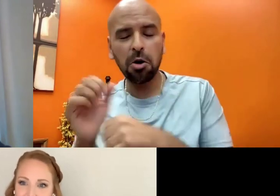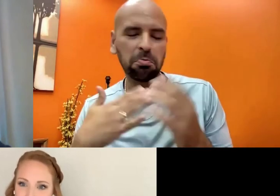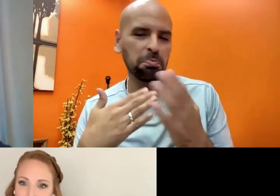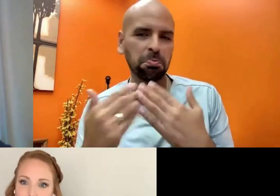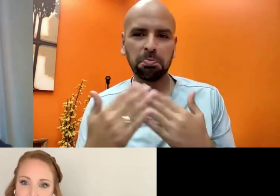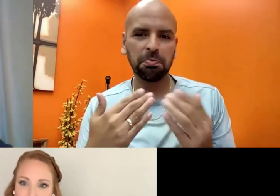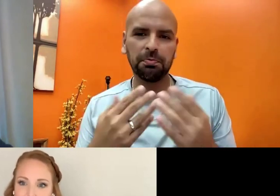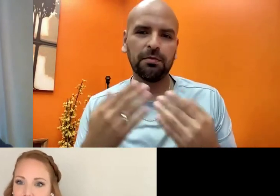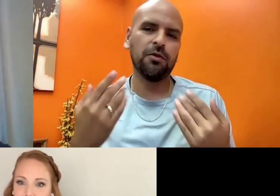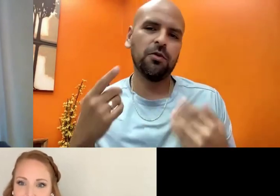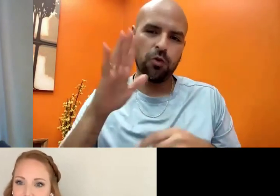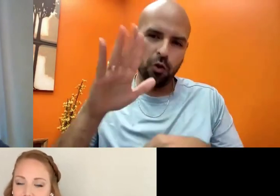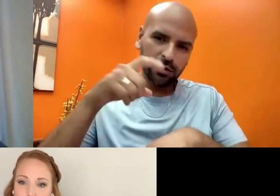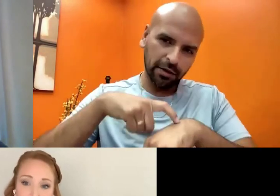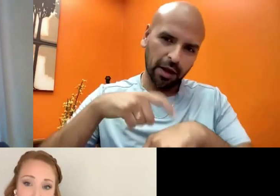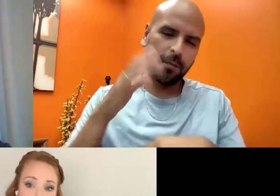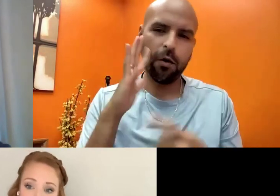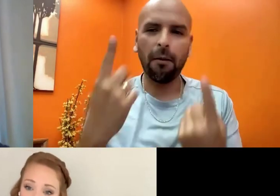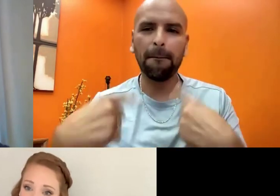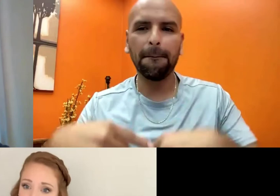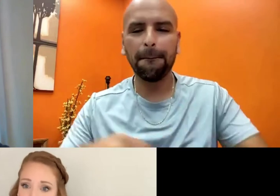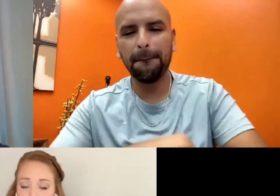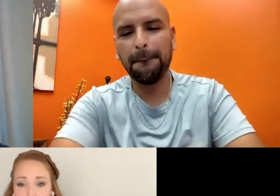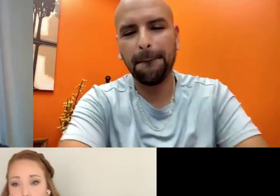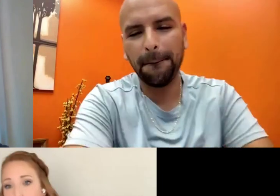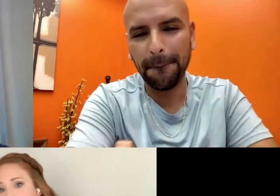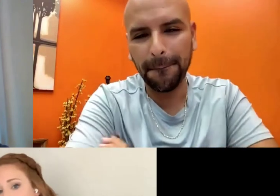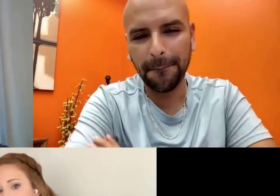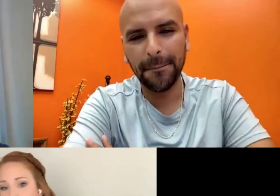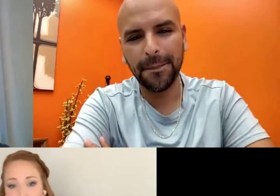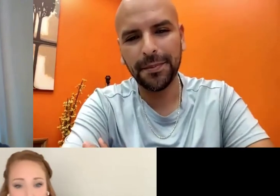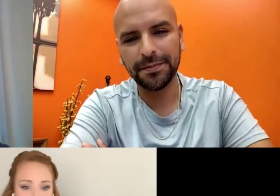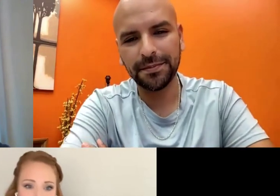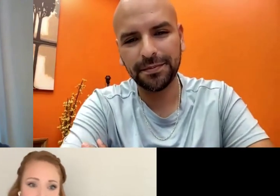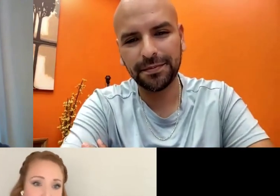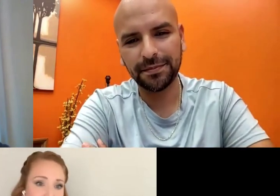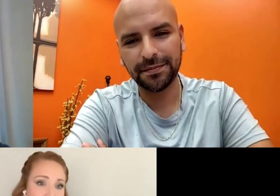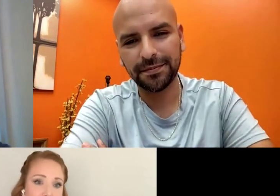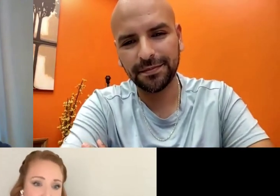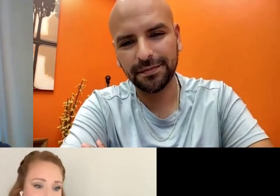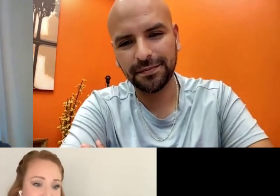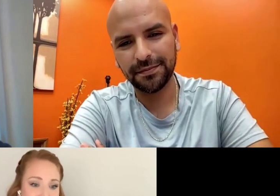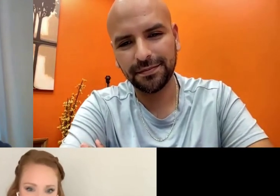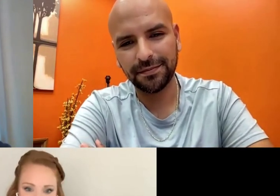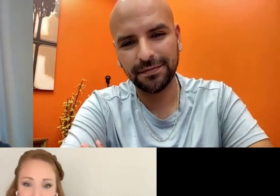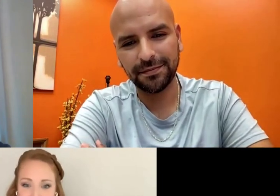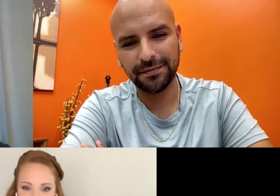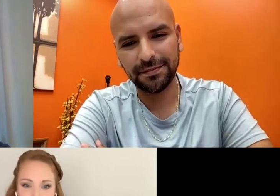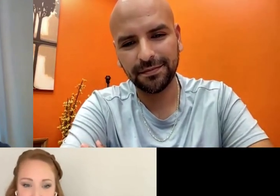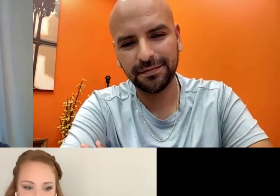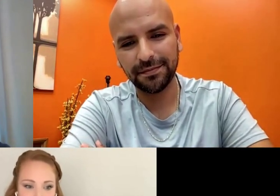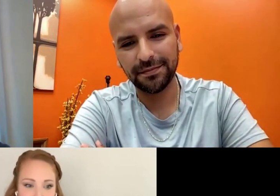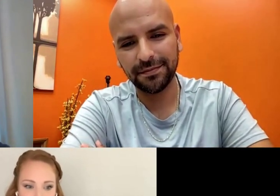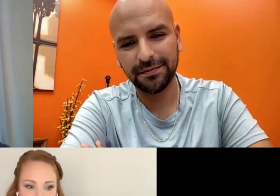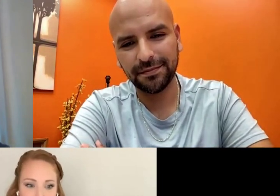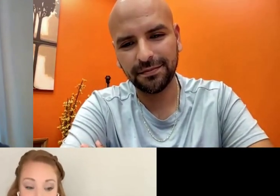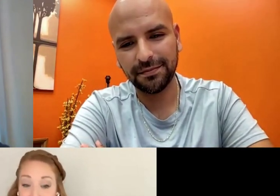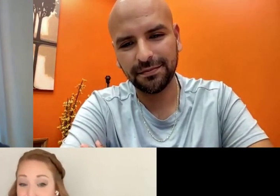You know, whether you are working with your employed or not working right now currently. It's it's a good time to do it cuz that